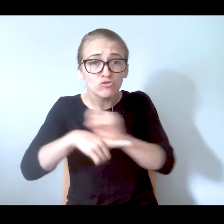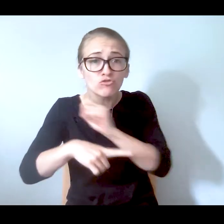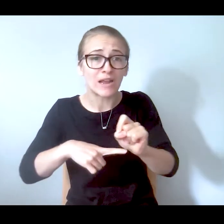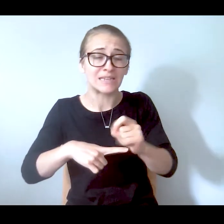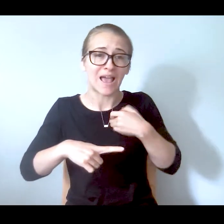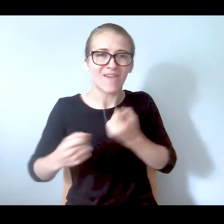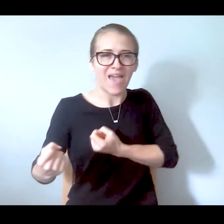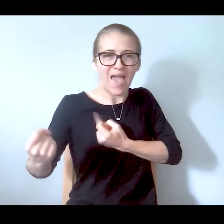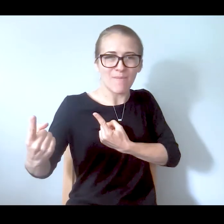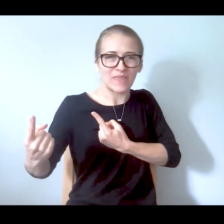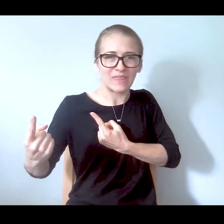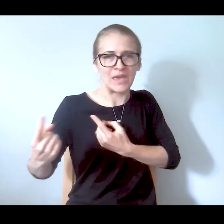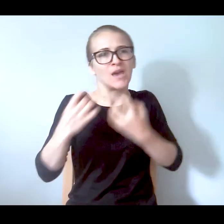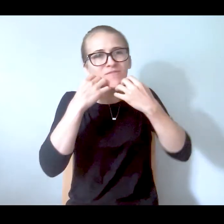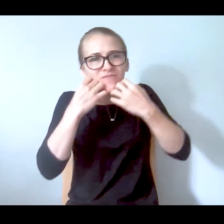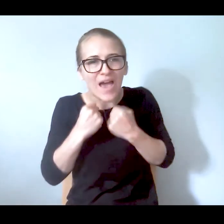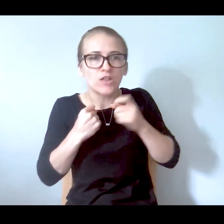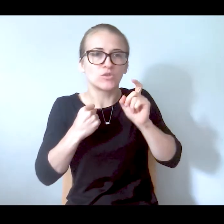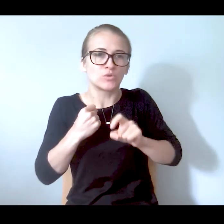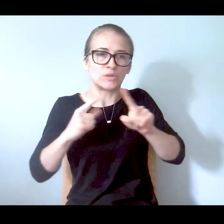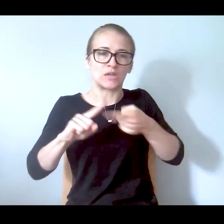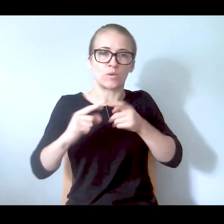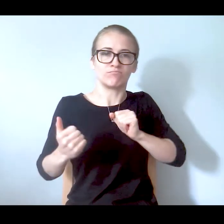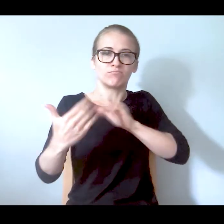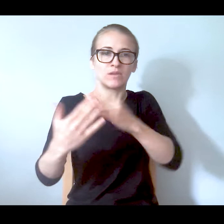ill trained to have empathy for someone in crisis.